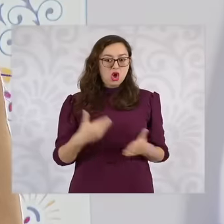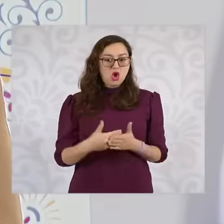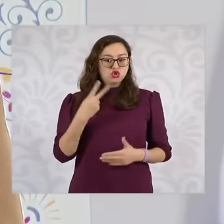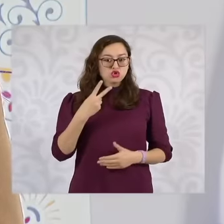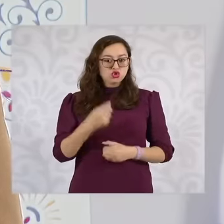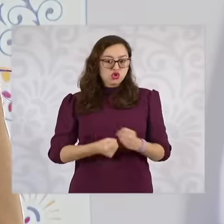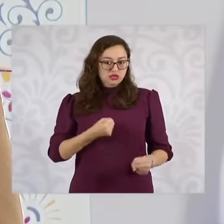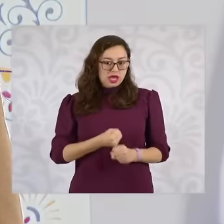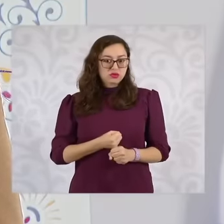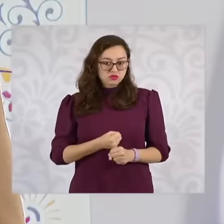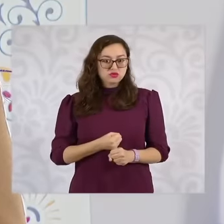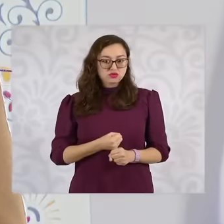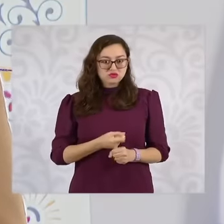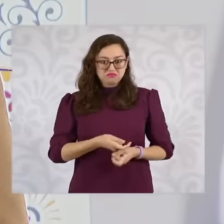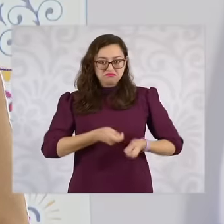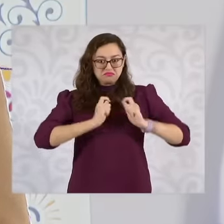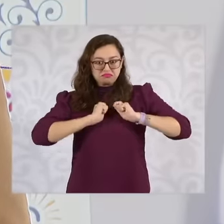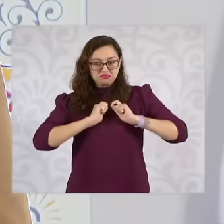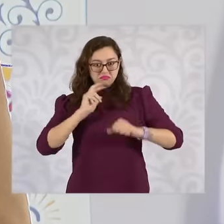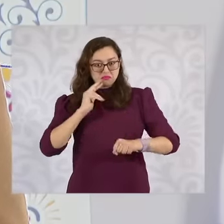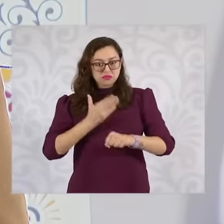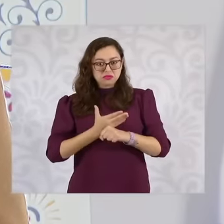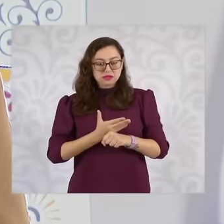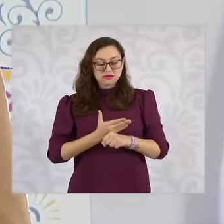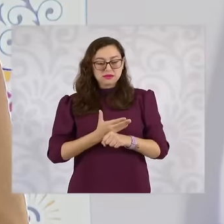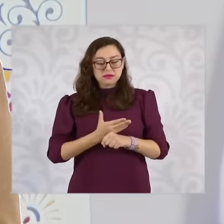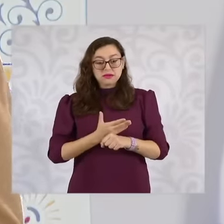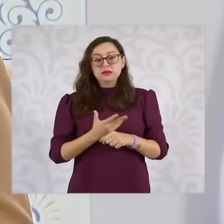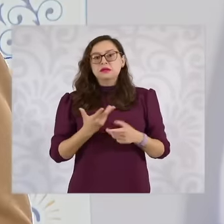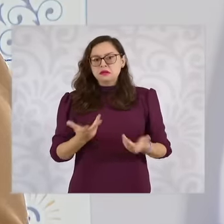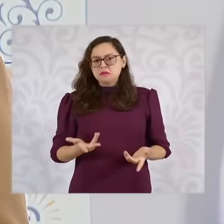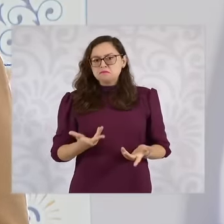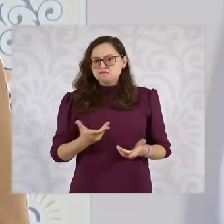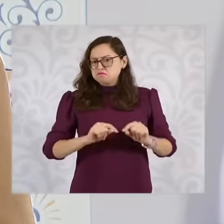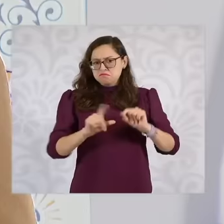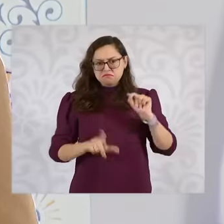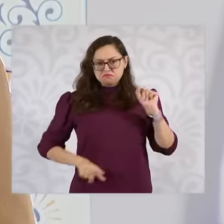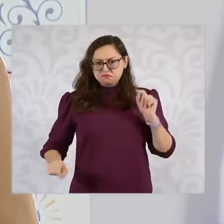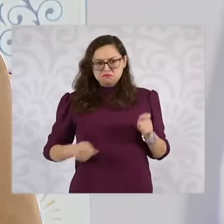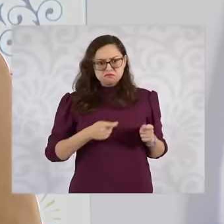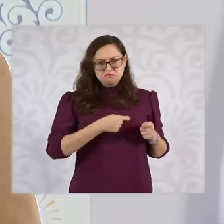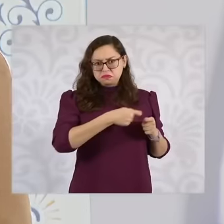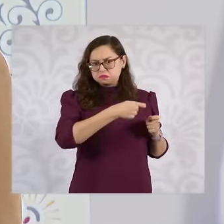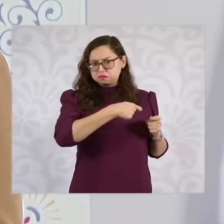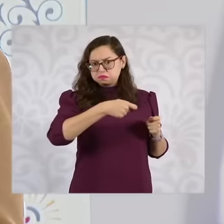at the welfare secretariat. It is distributed throughout the country. We have distributed 30 million